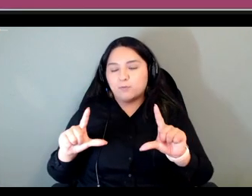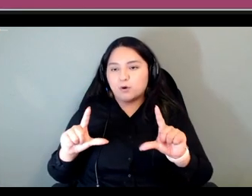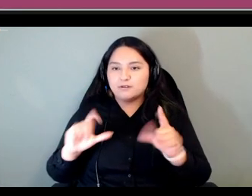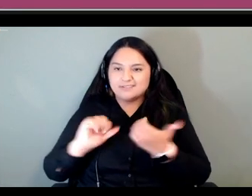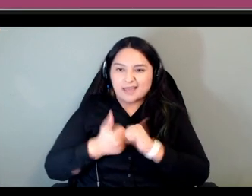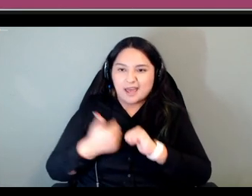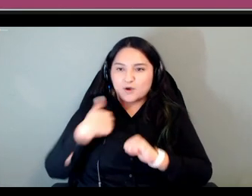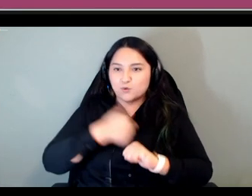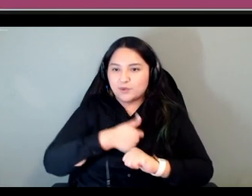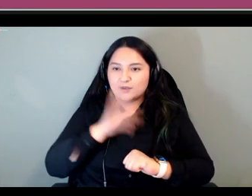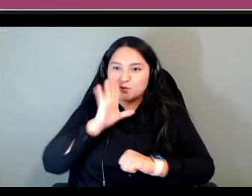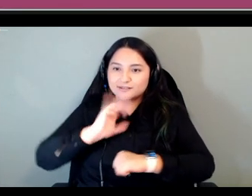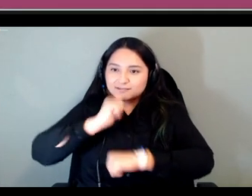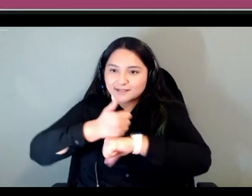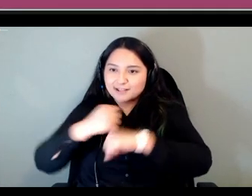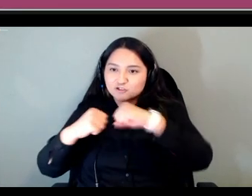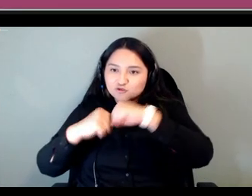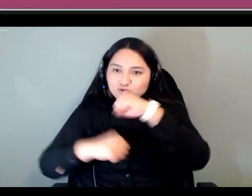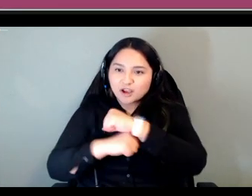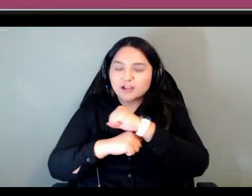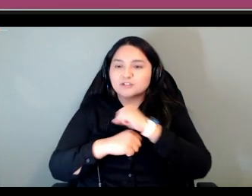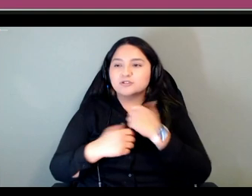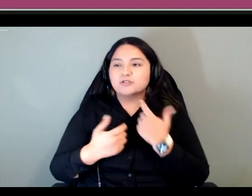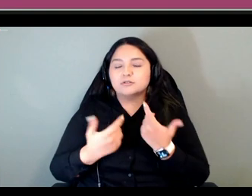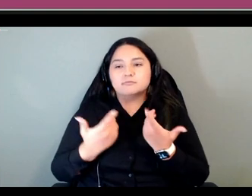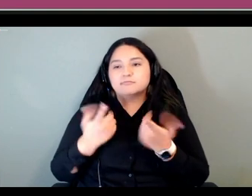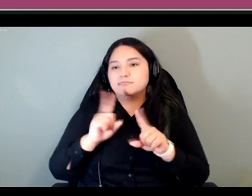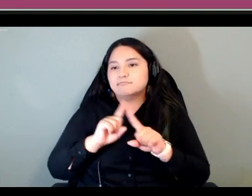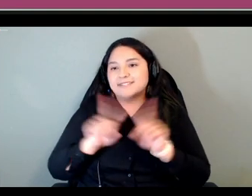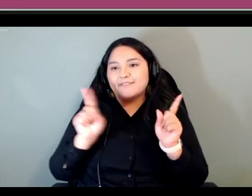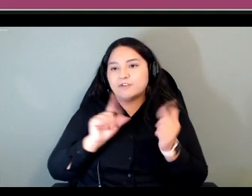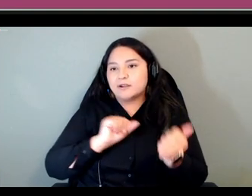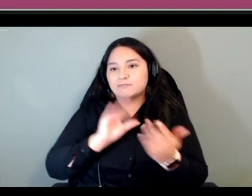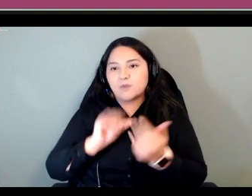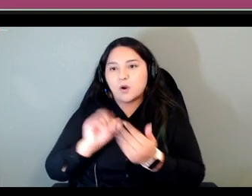you know there's so many ways of doing that so um you know really thinking through that